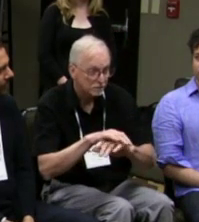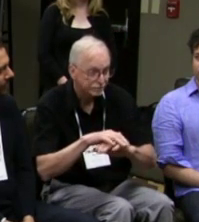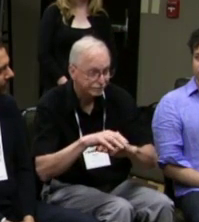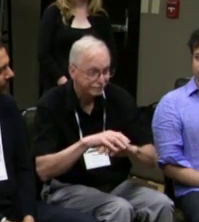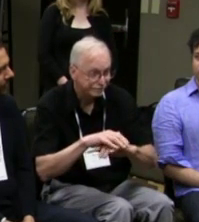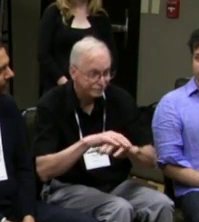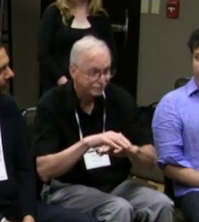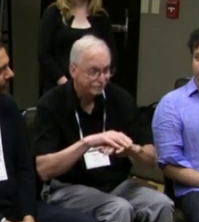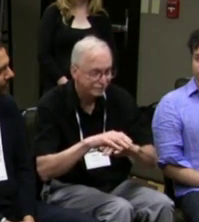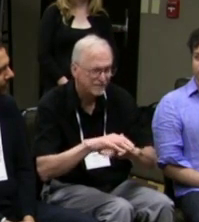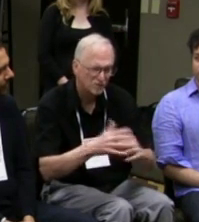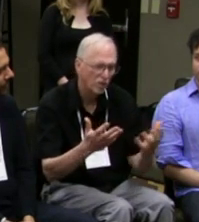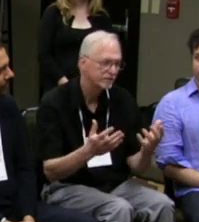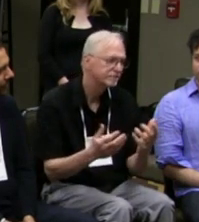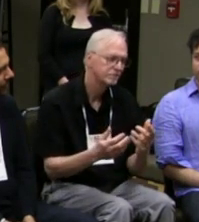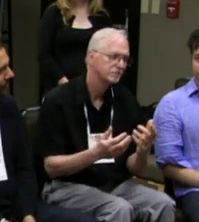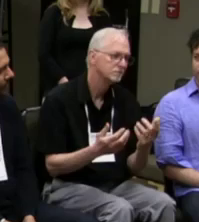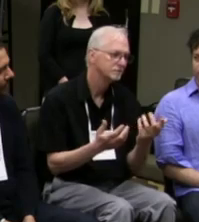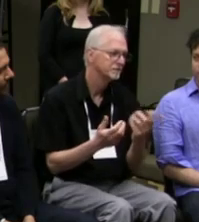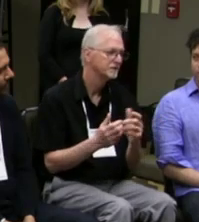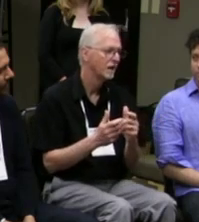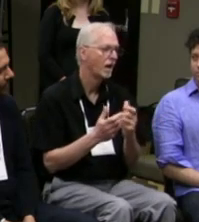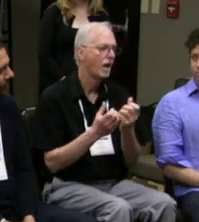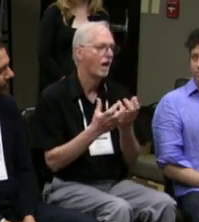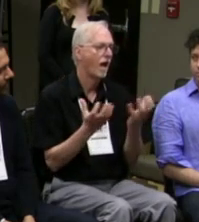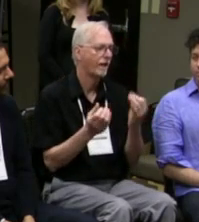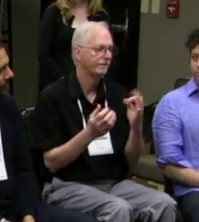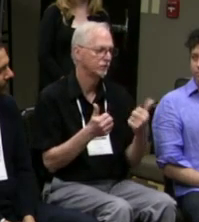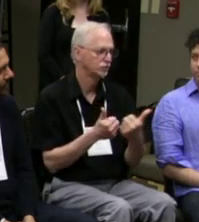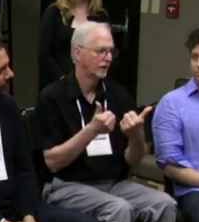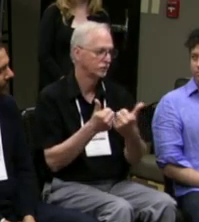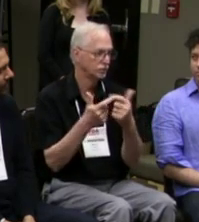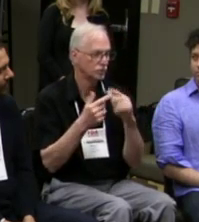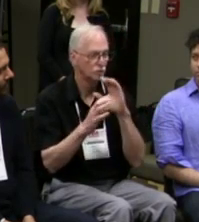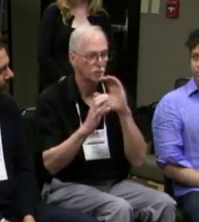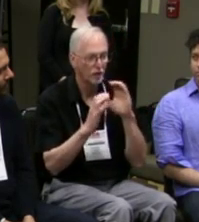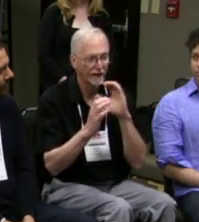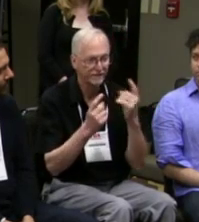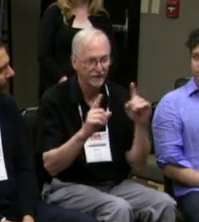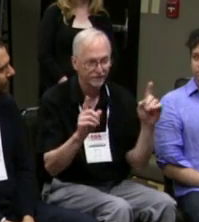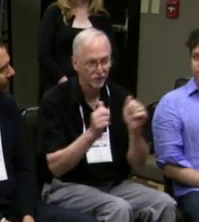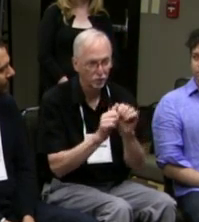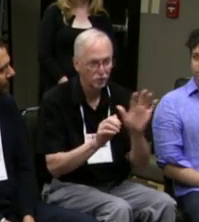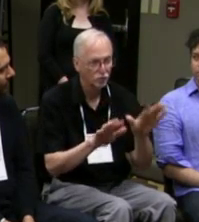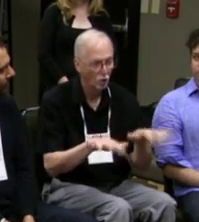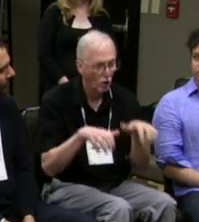If you were deaf/blind for example, then you'd be having an interpreter signing in your hand for example.